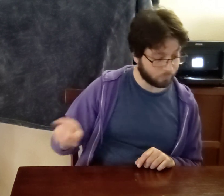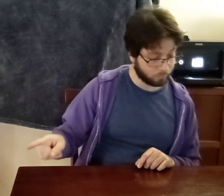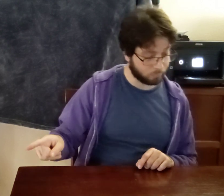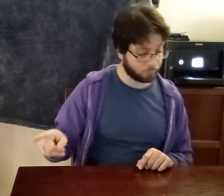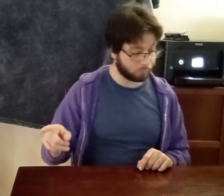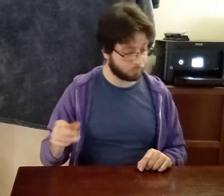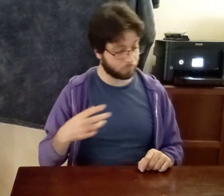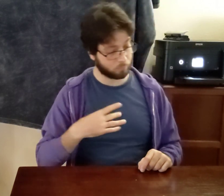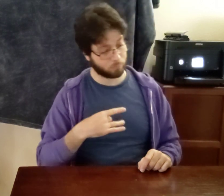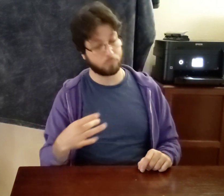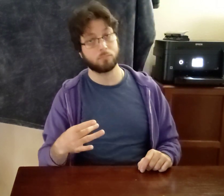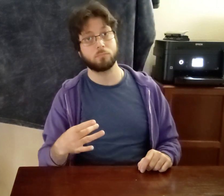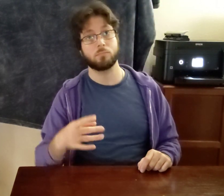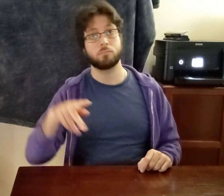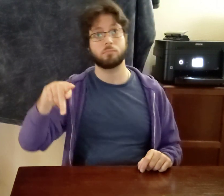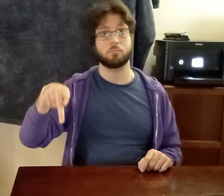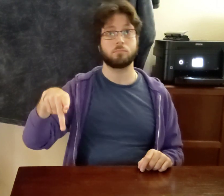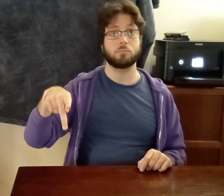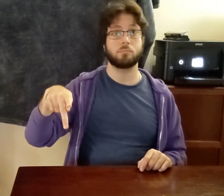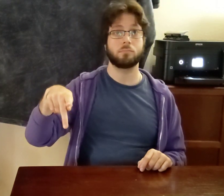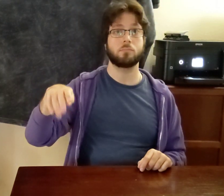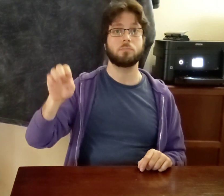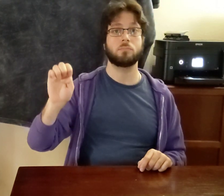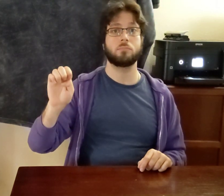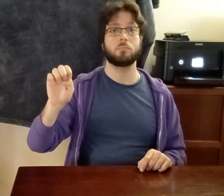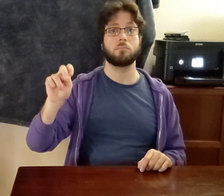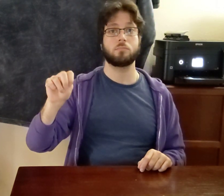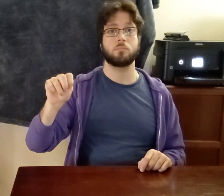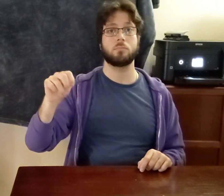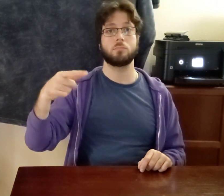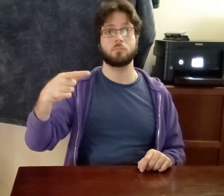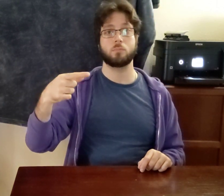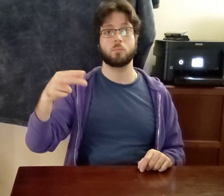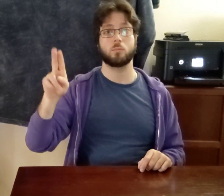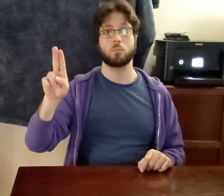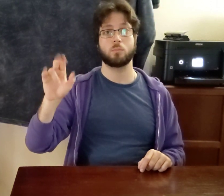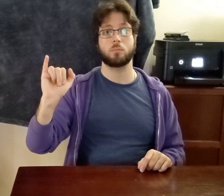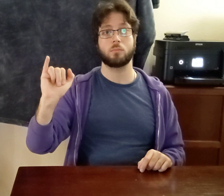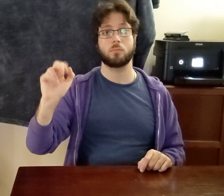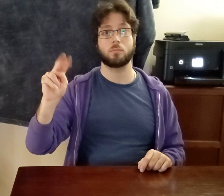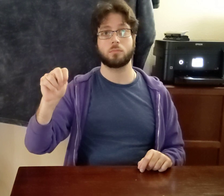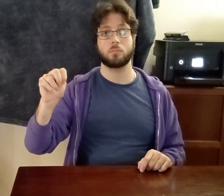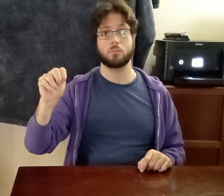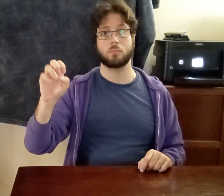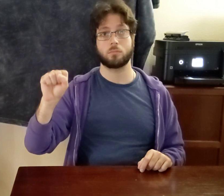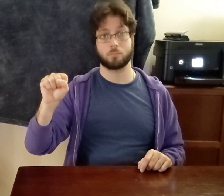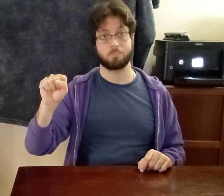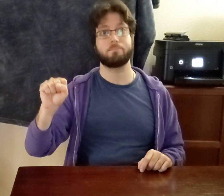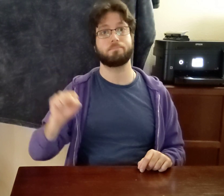IX-he LIKE P-E-N-G-U-I-N-S